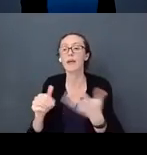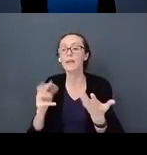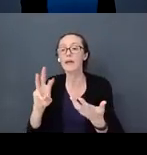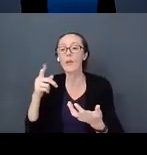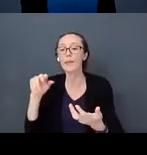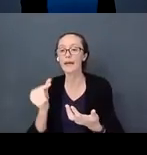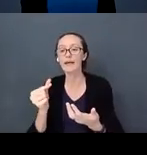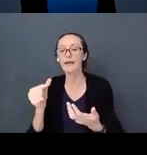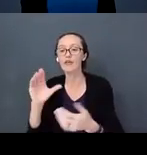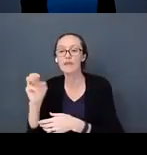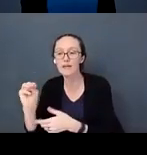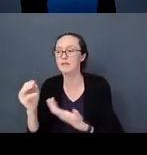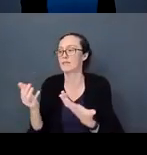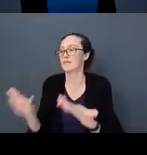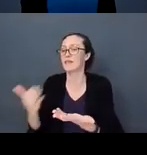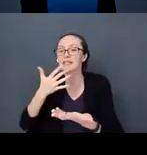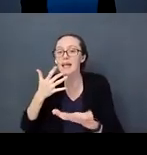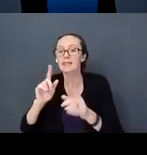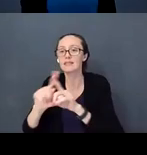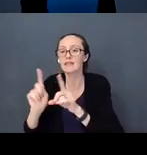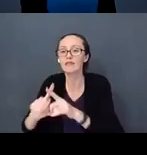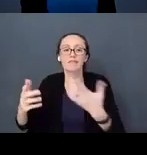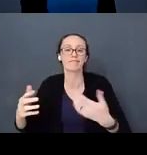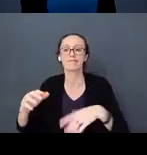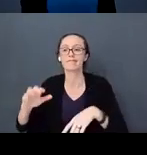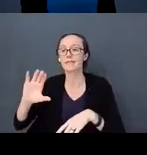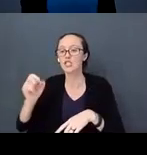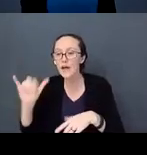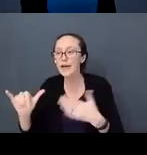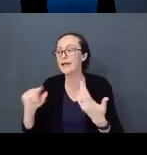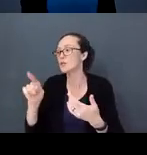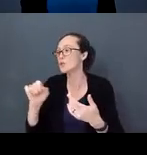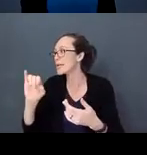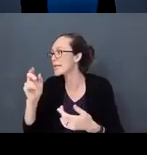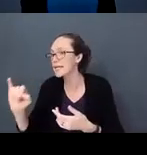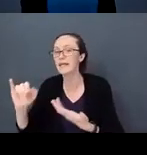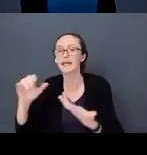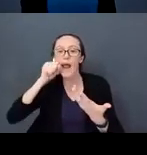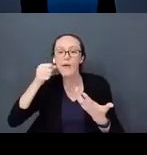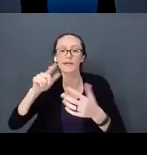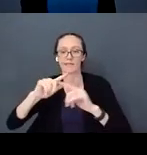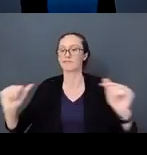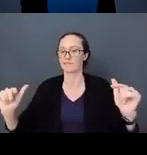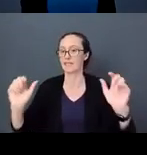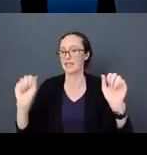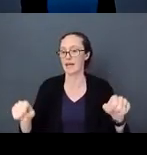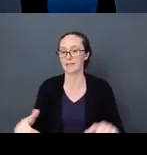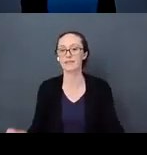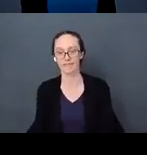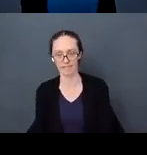Let them taste cherries or zucchini carrots once they are old enough to have solid food.